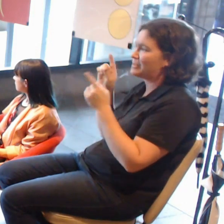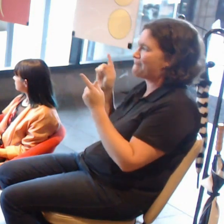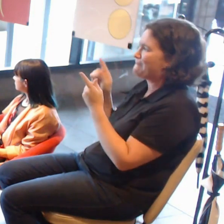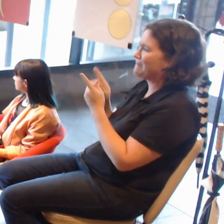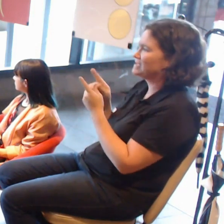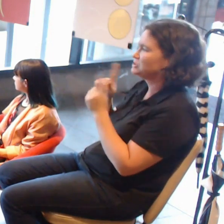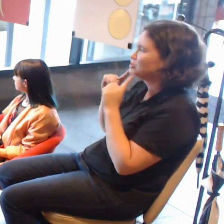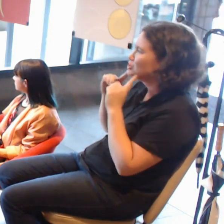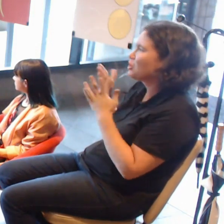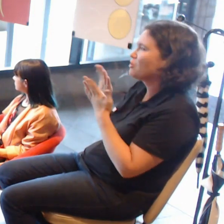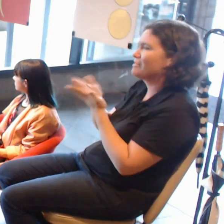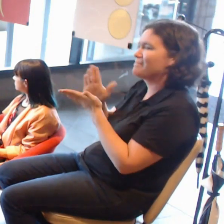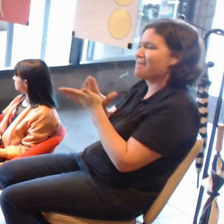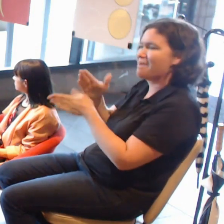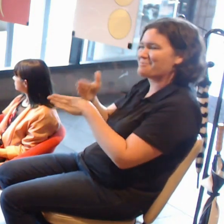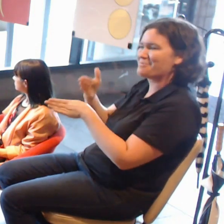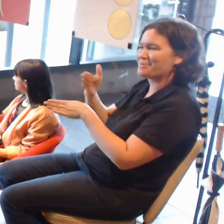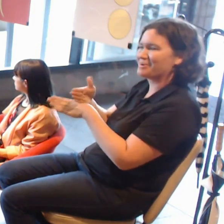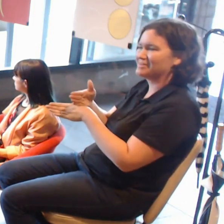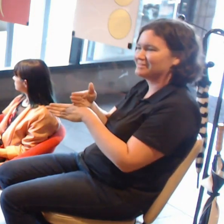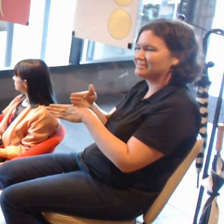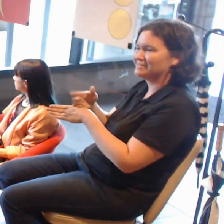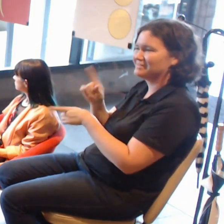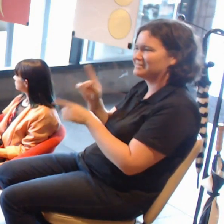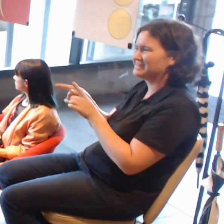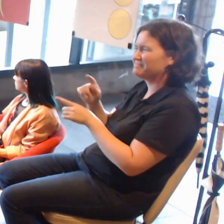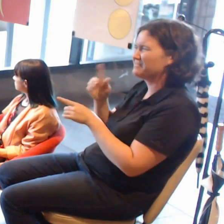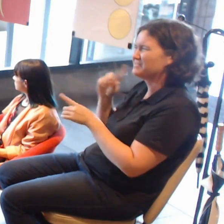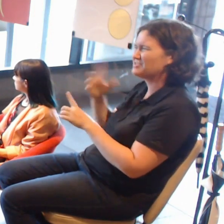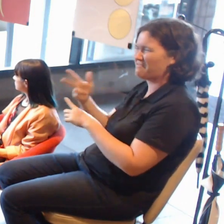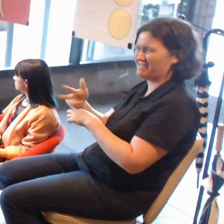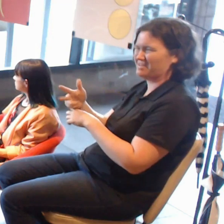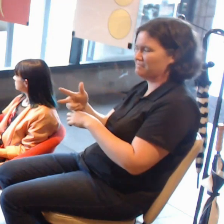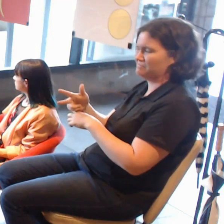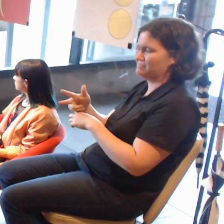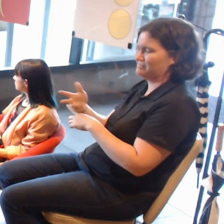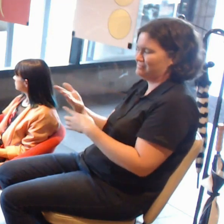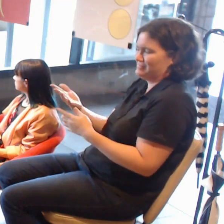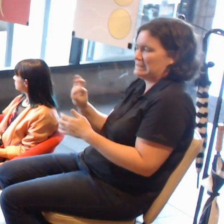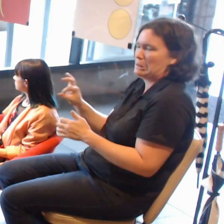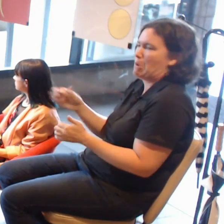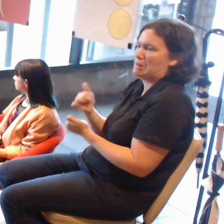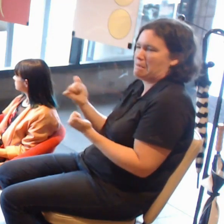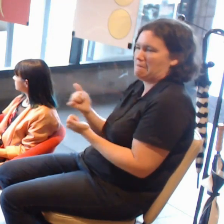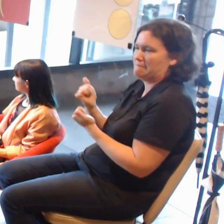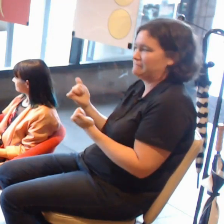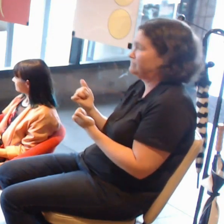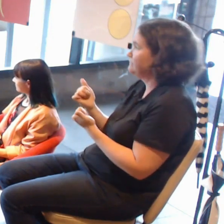because sometimes video does not do it justice. Unsurprisingly, Jaklyn, I will get you to jump in.